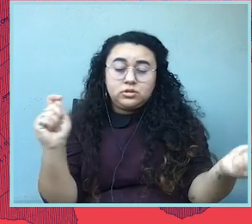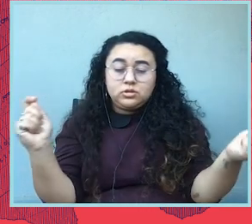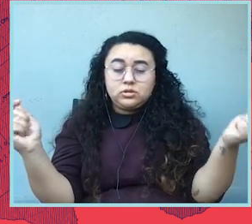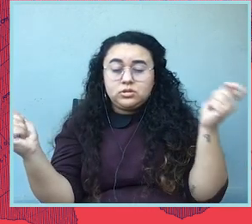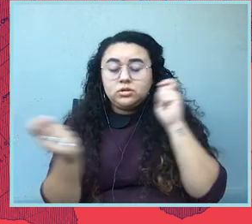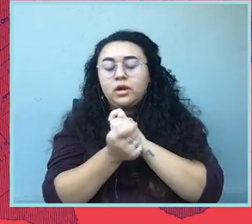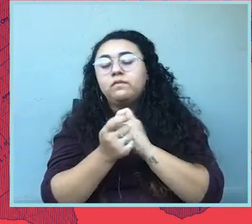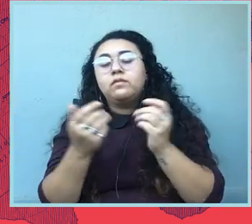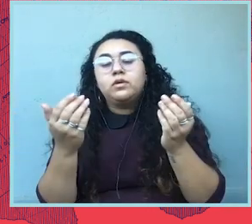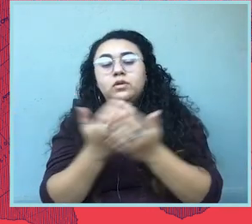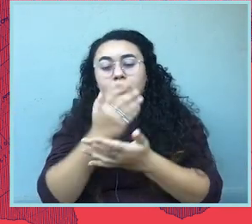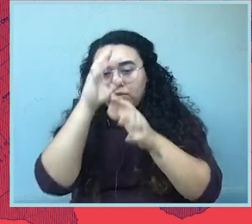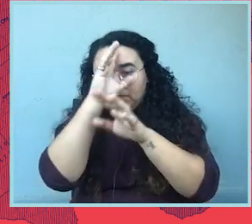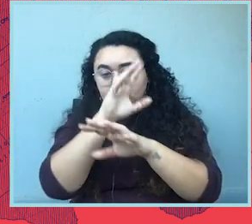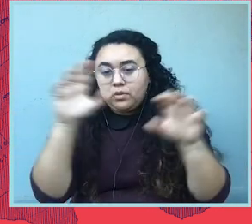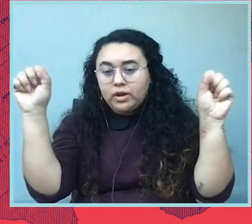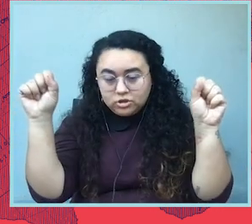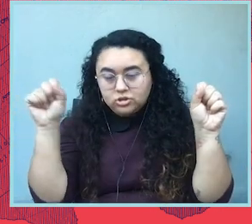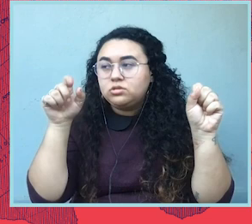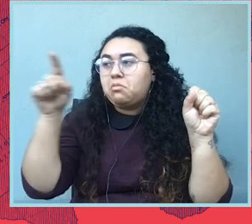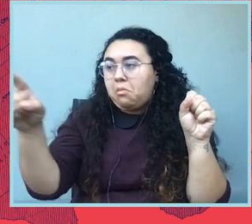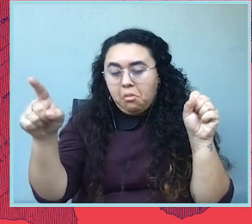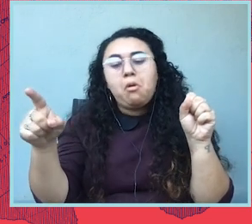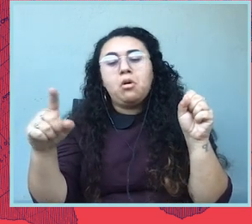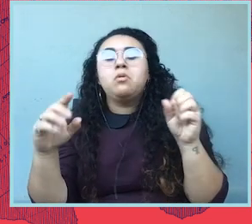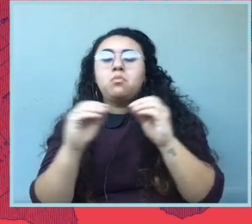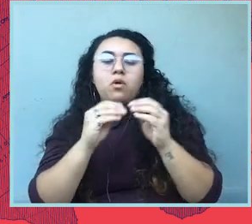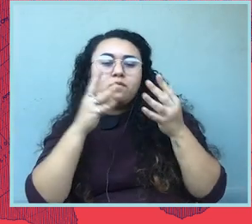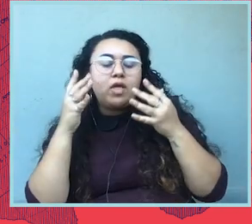We have a new administration in place that's friendlier towards civil liberties and civil rights.